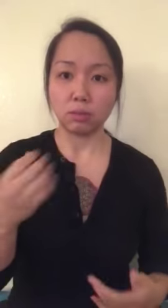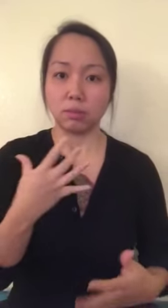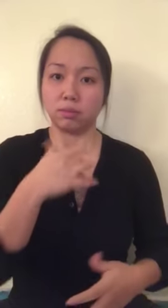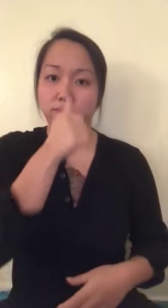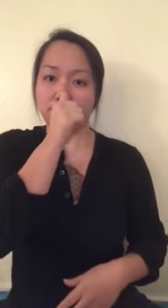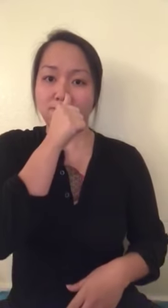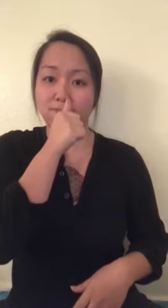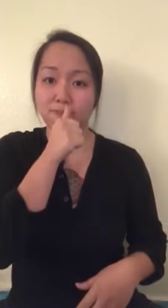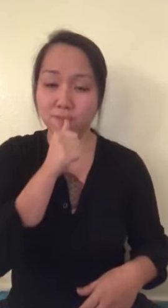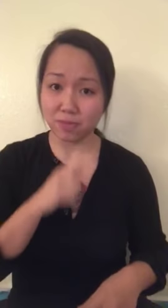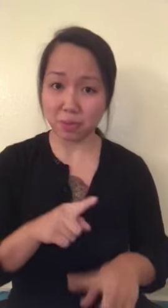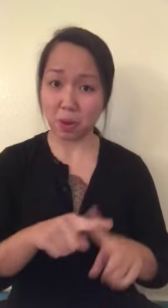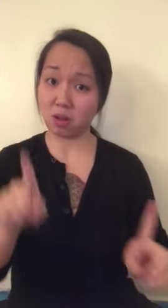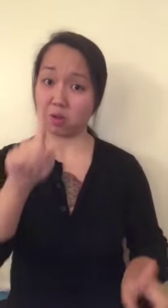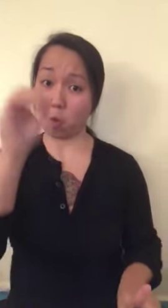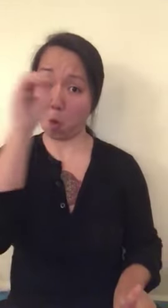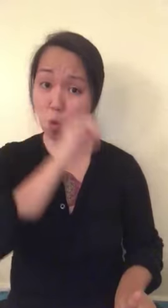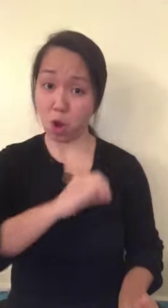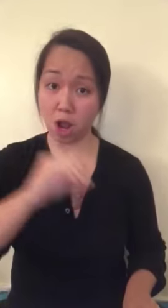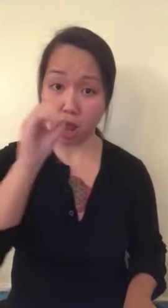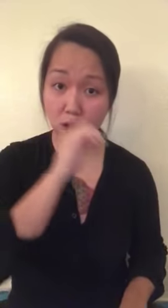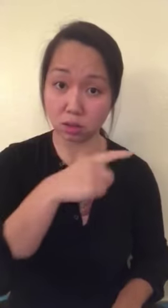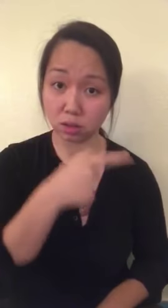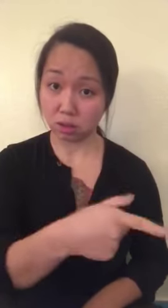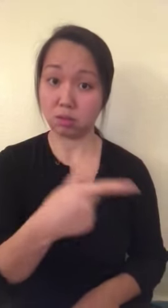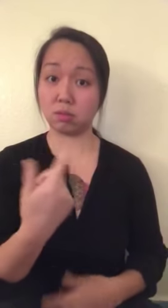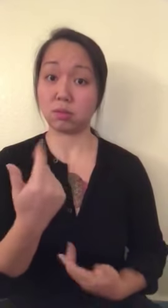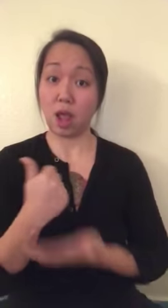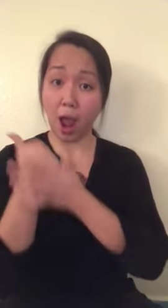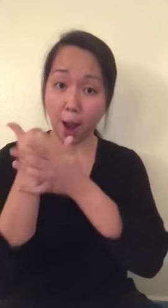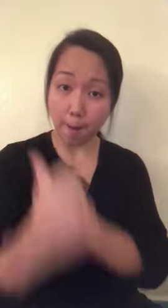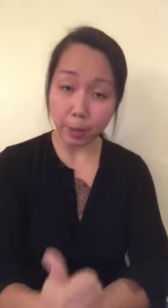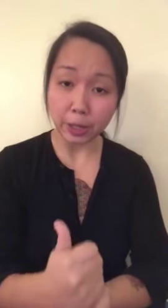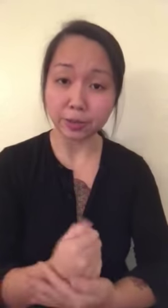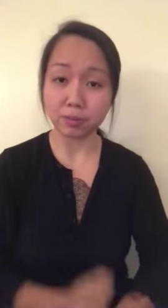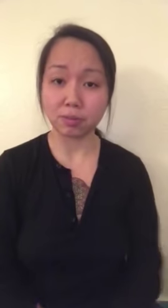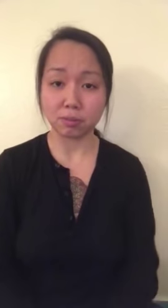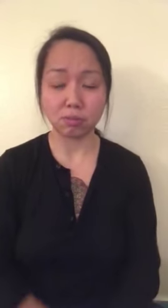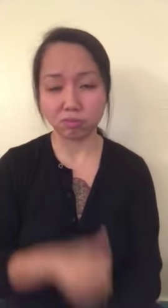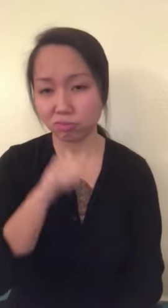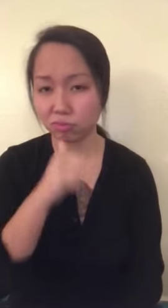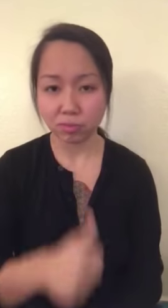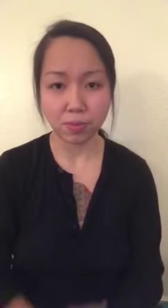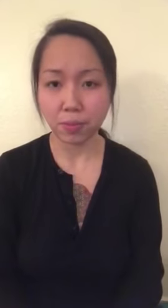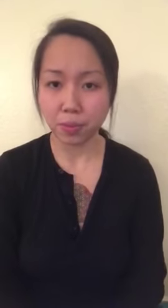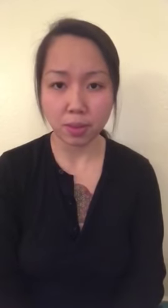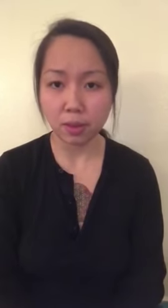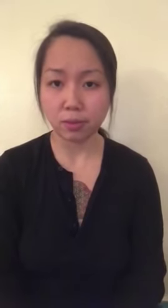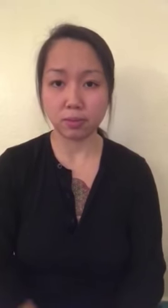That's what makes our suffering to continue. But oralism really helps? No, it doesn't.